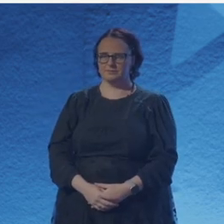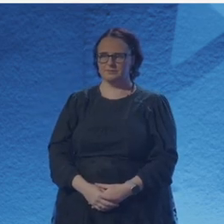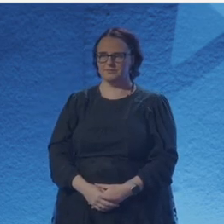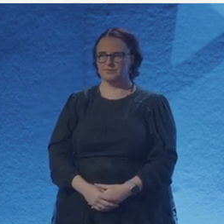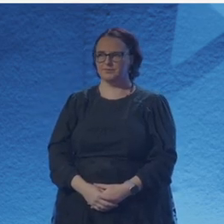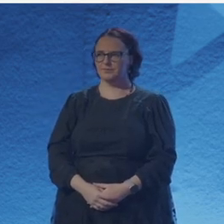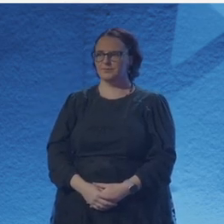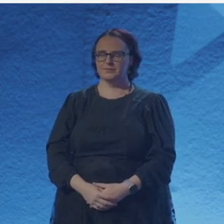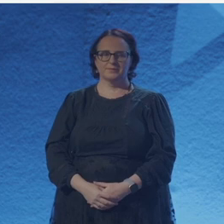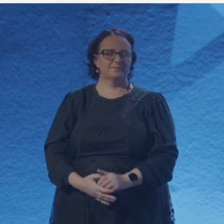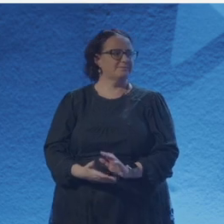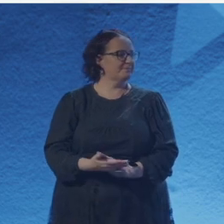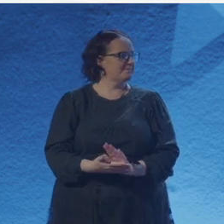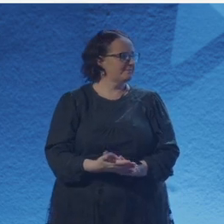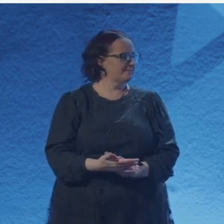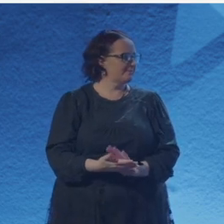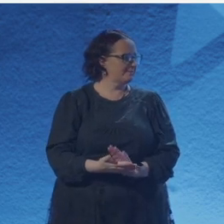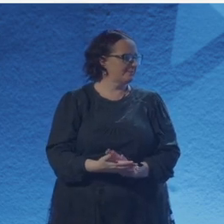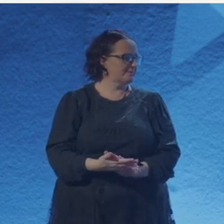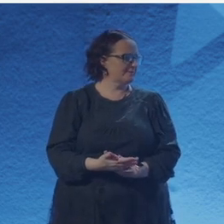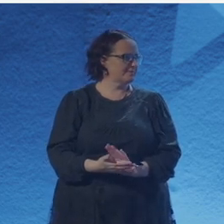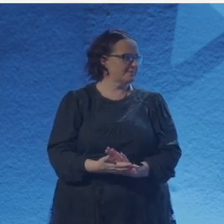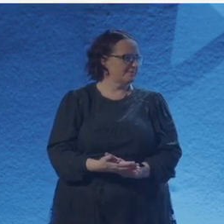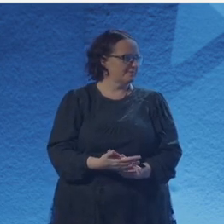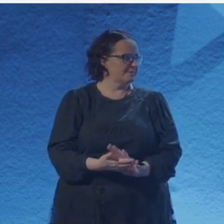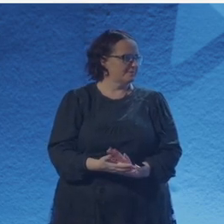They are Gemini souls Woman and microscope.